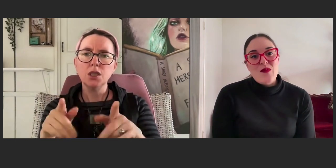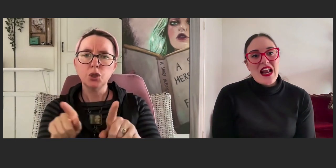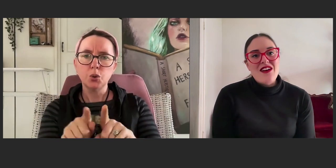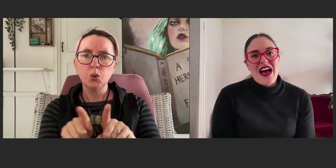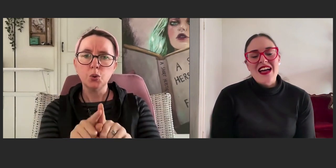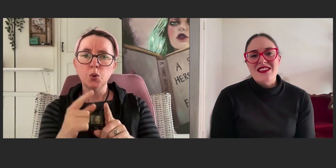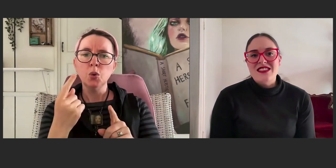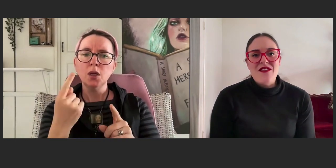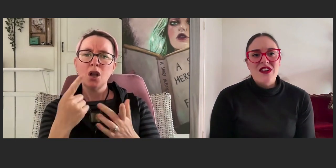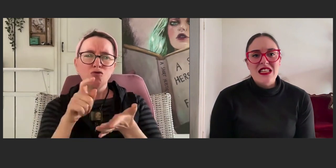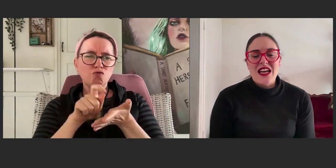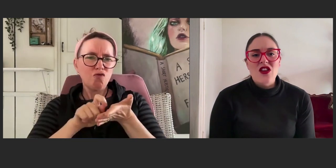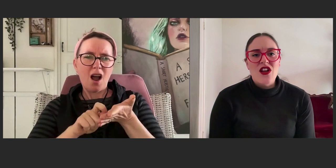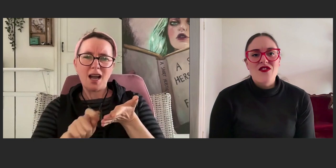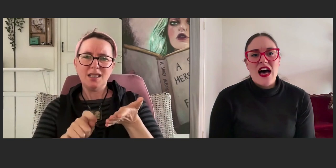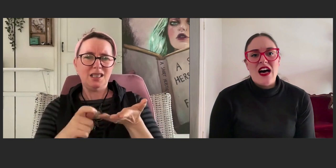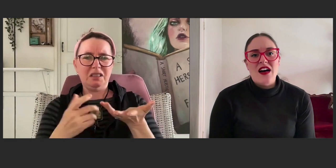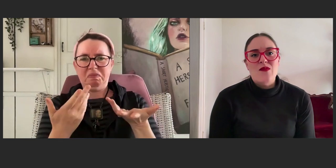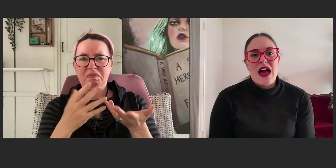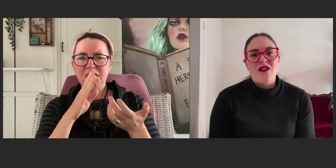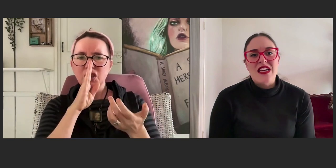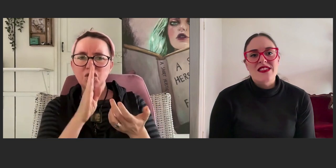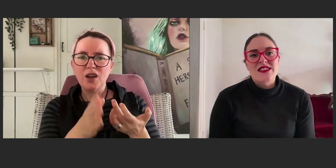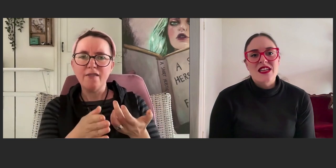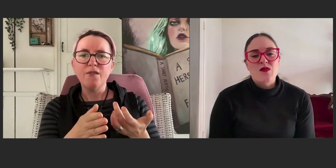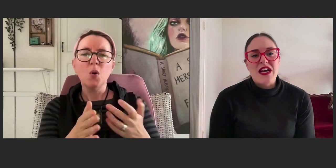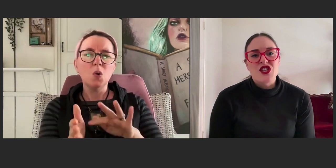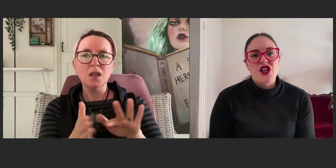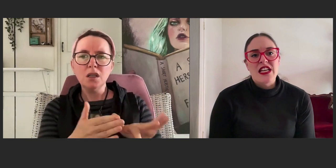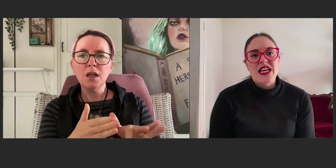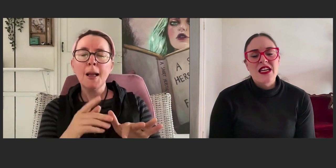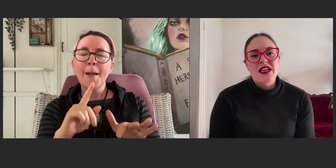But I've had definitely a lot of barriers in my journey.